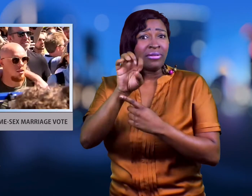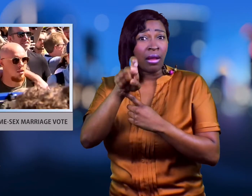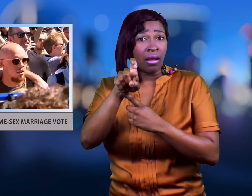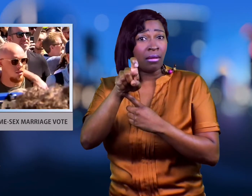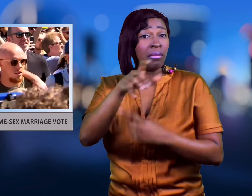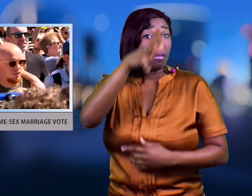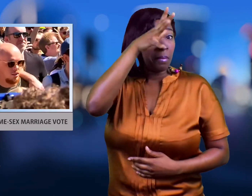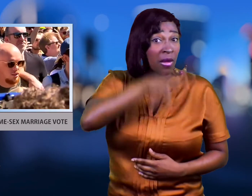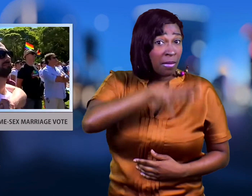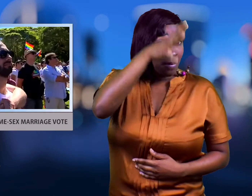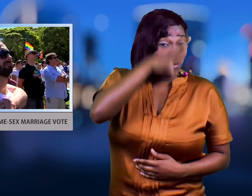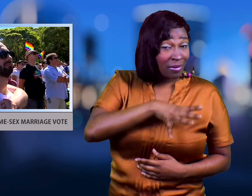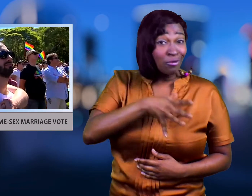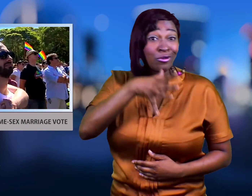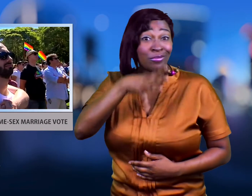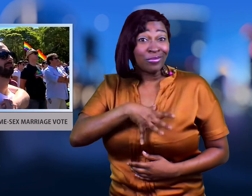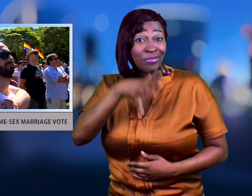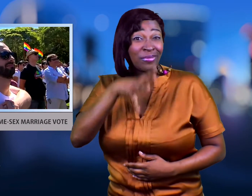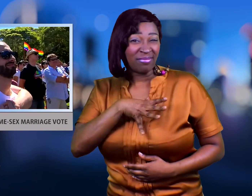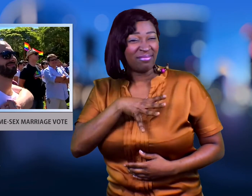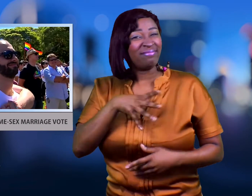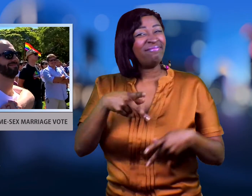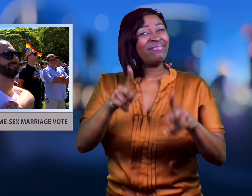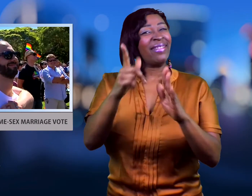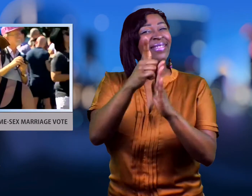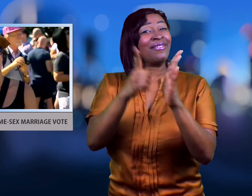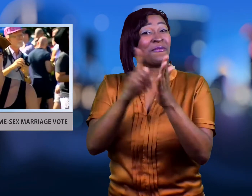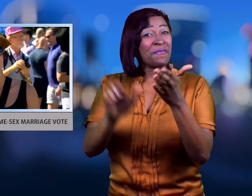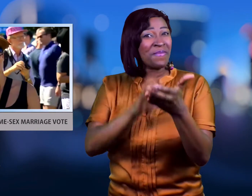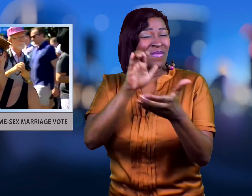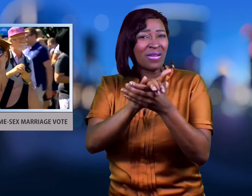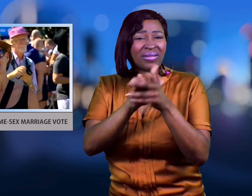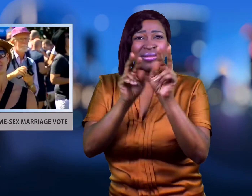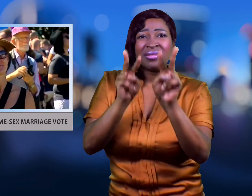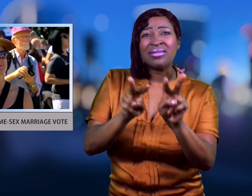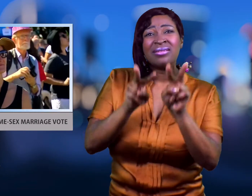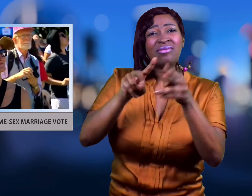same sex marriage.